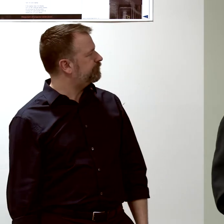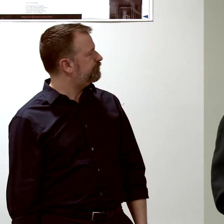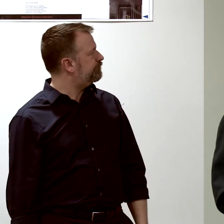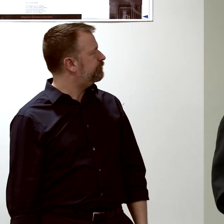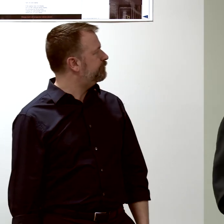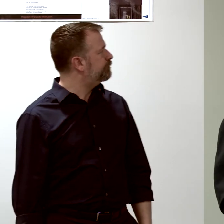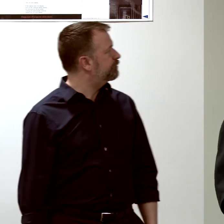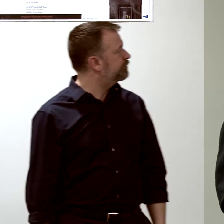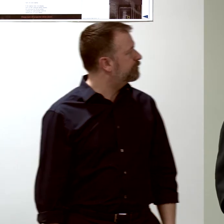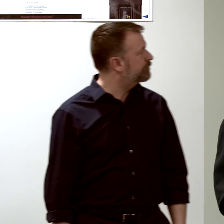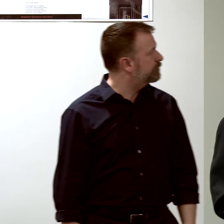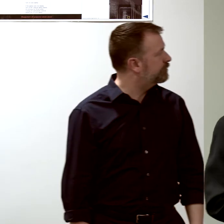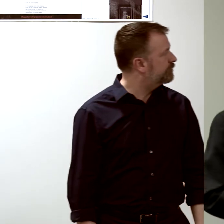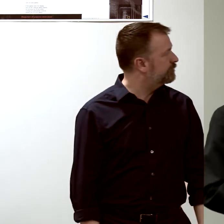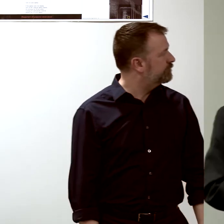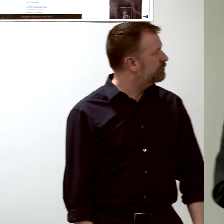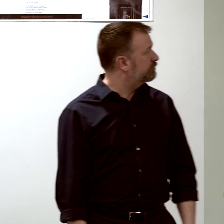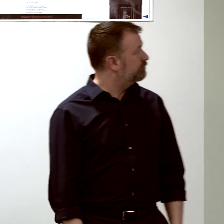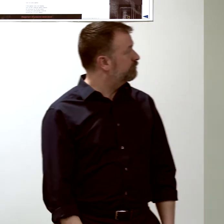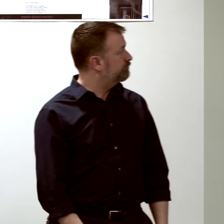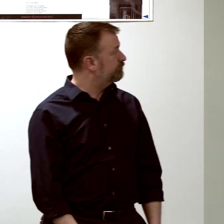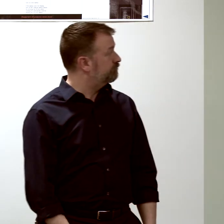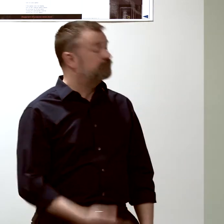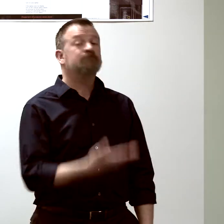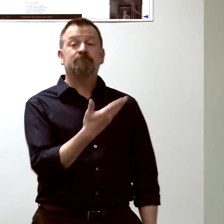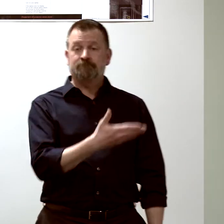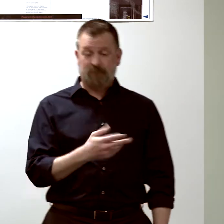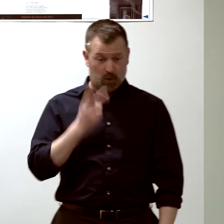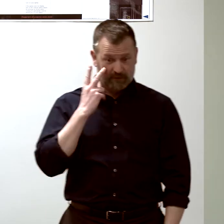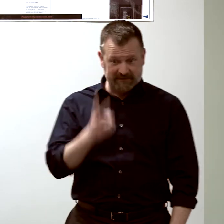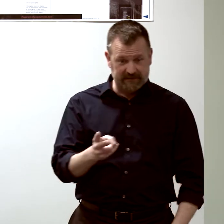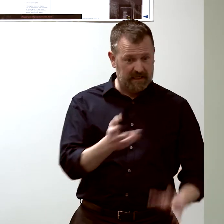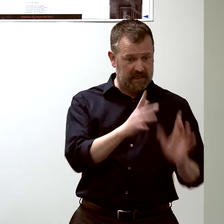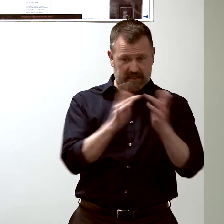So using this network, we can then identify genes